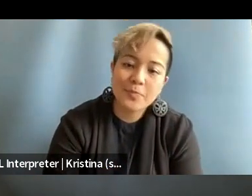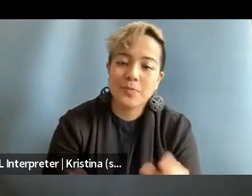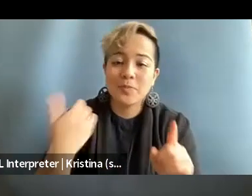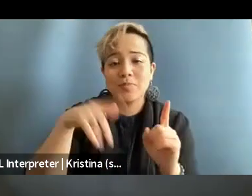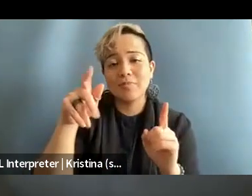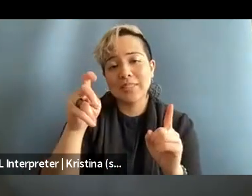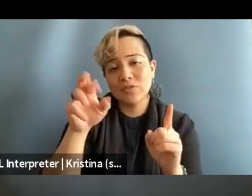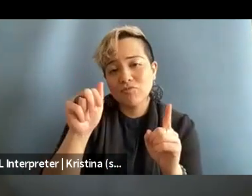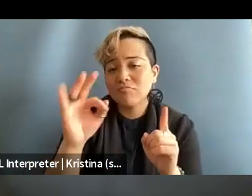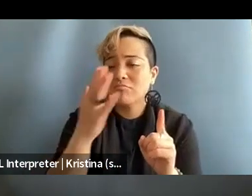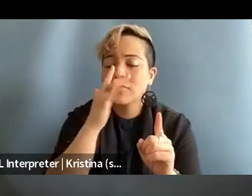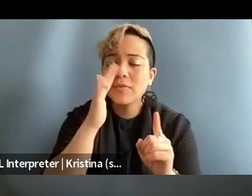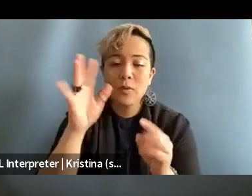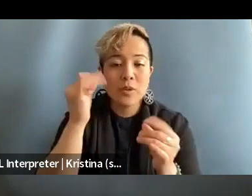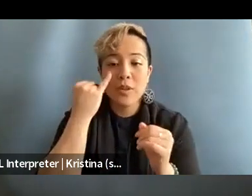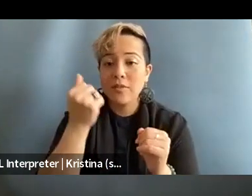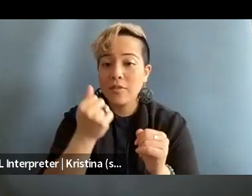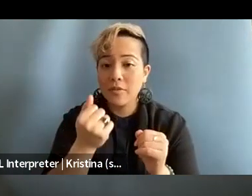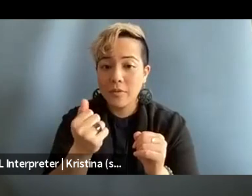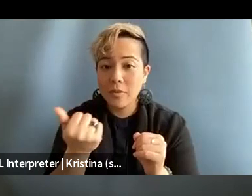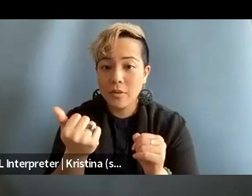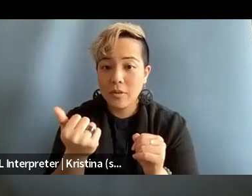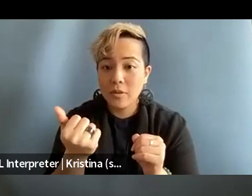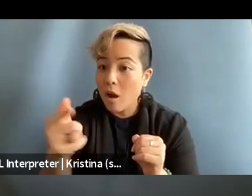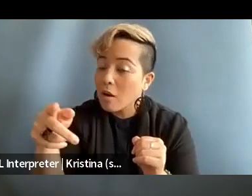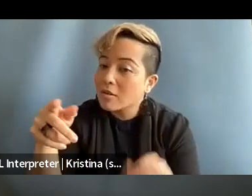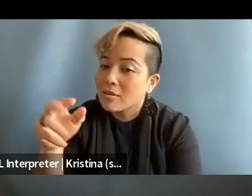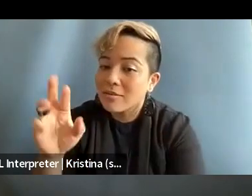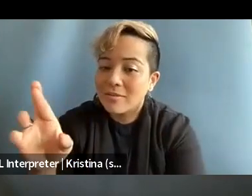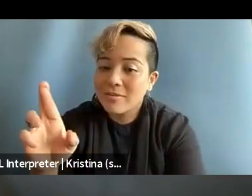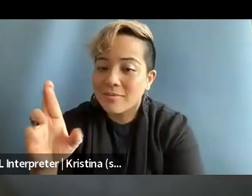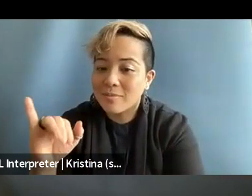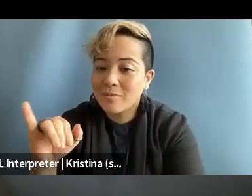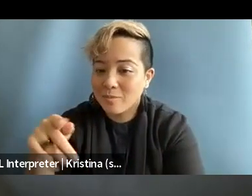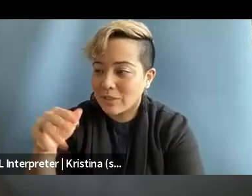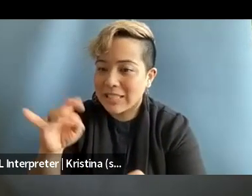This is Kendra, thank you for those thoughts. If anyone has, oh Pratika, go ahead. I was just gonna say,